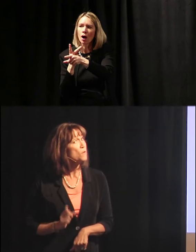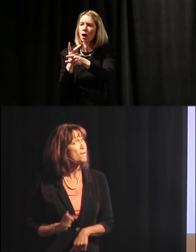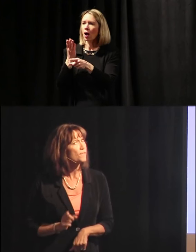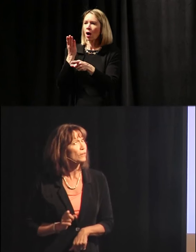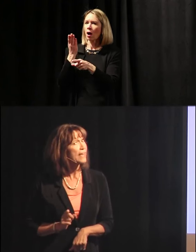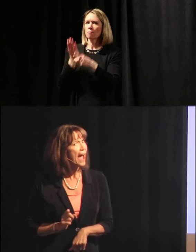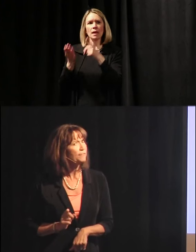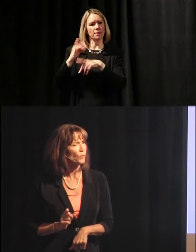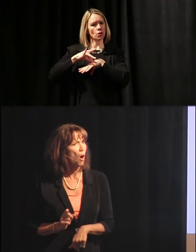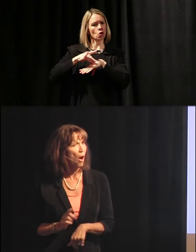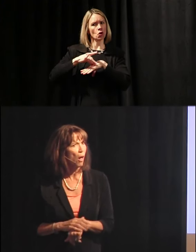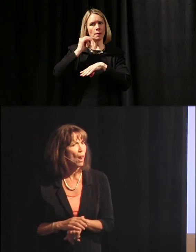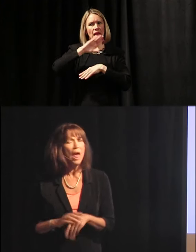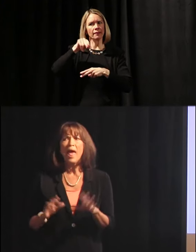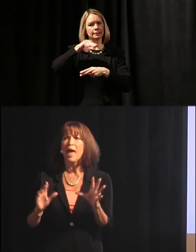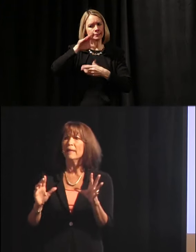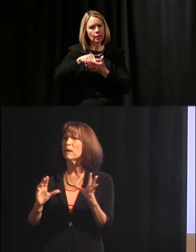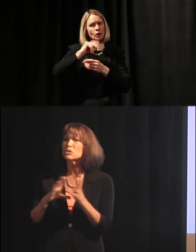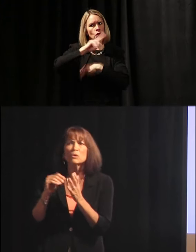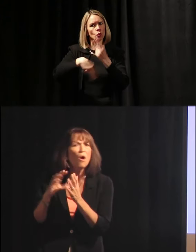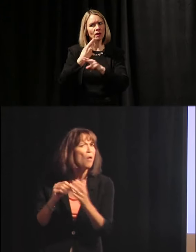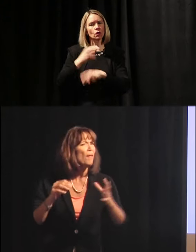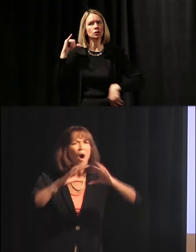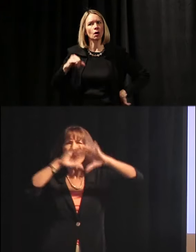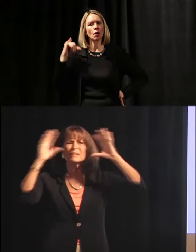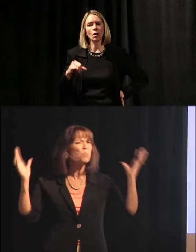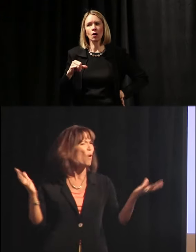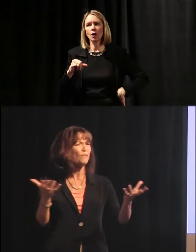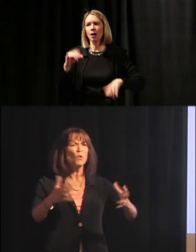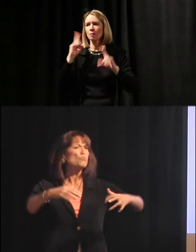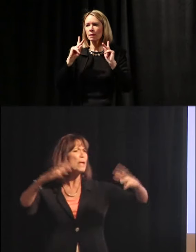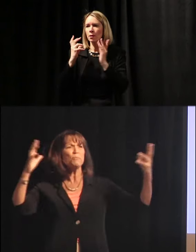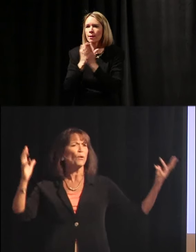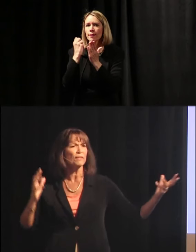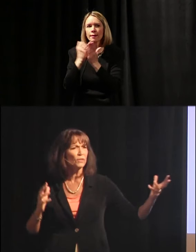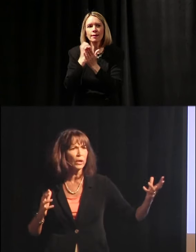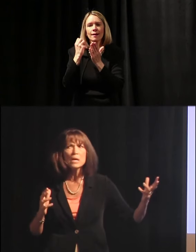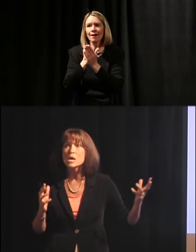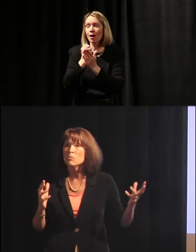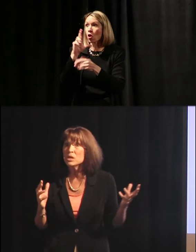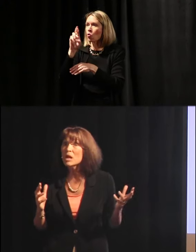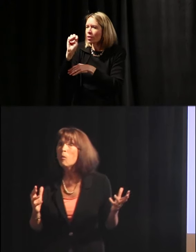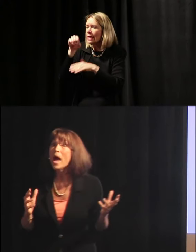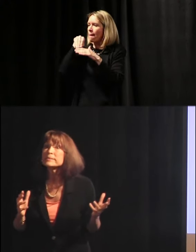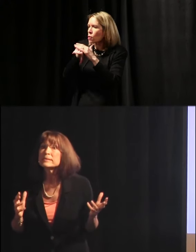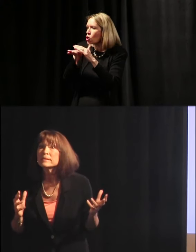the center of the universe after all. And they were doing all this wonderful rebirth of learning. Well, you know what?